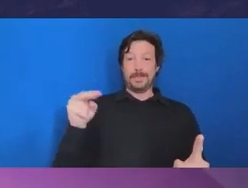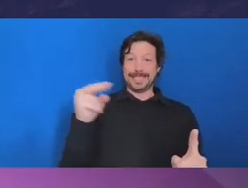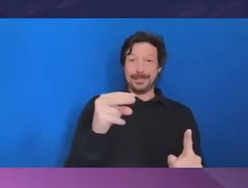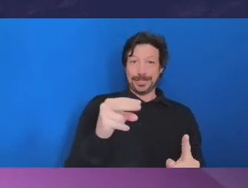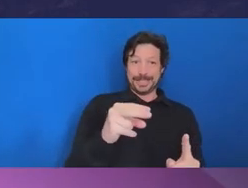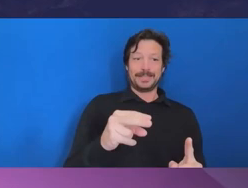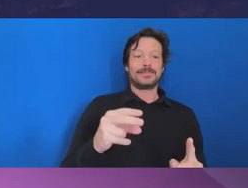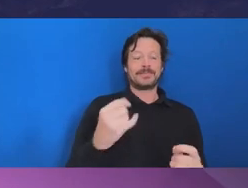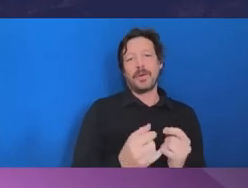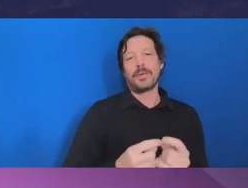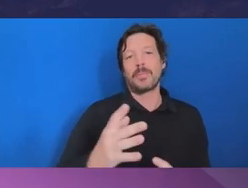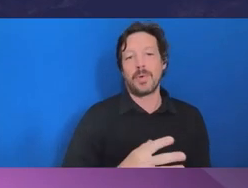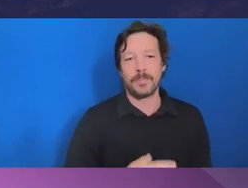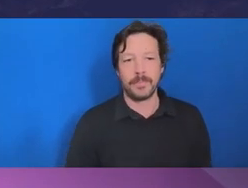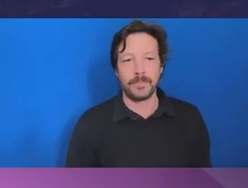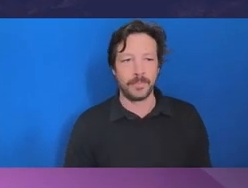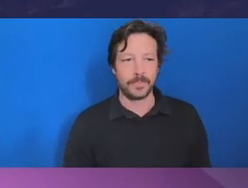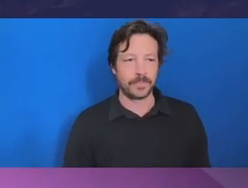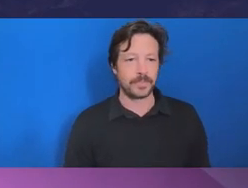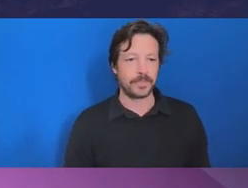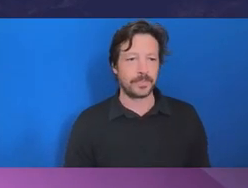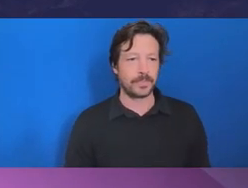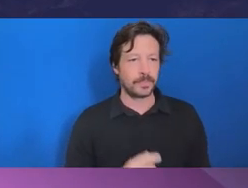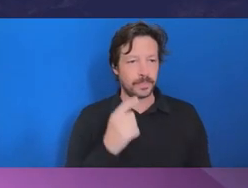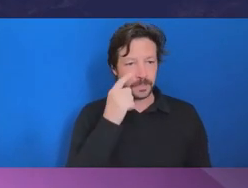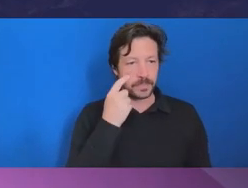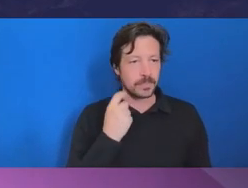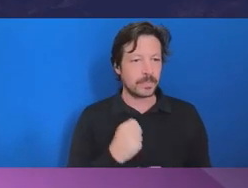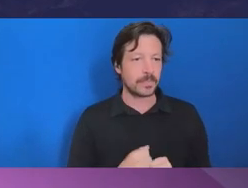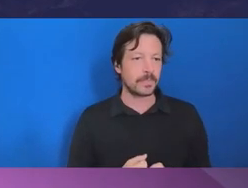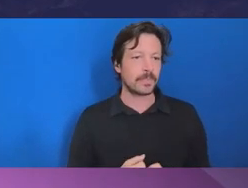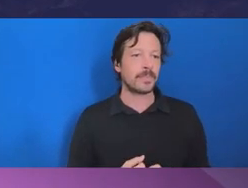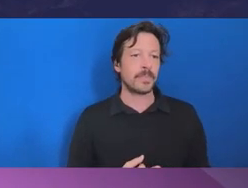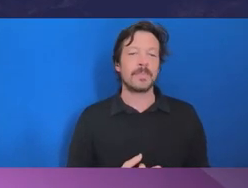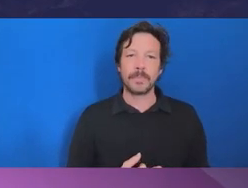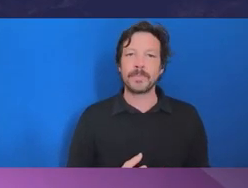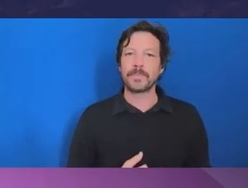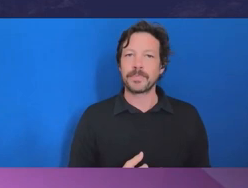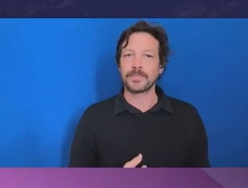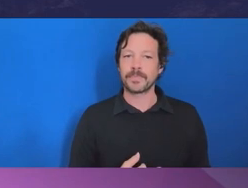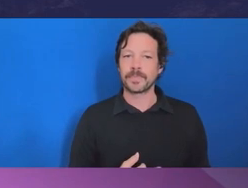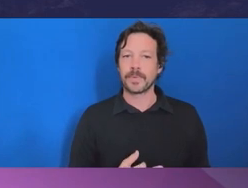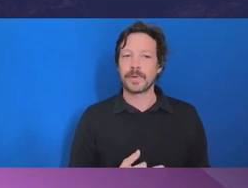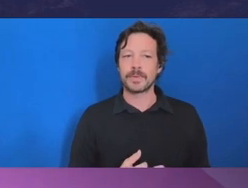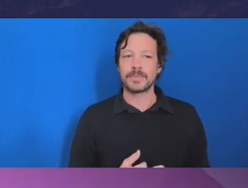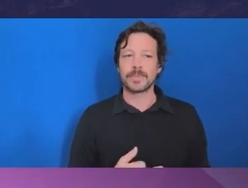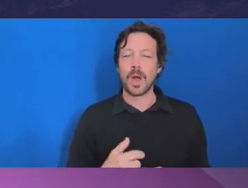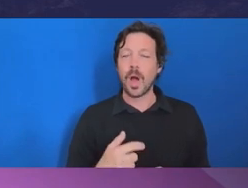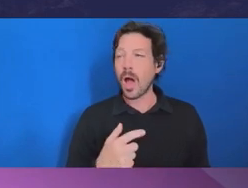Auditor-General Greaves: I couldn’t agree more but reflecting on what Robert said I too have quite often mystified may be overstating it,